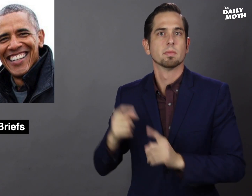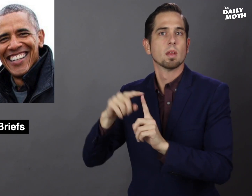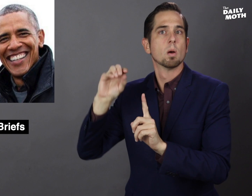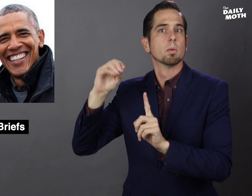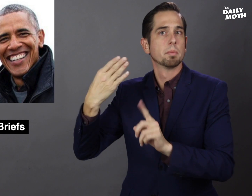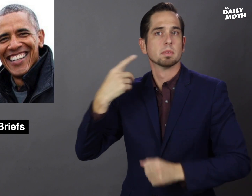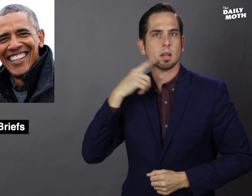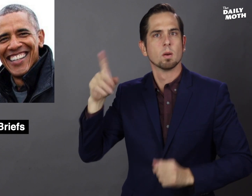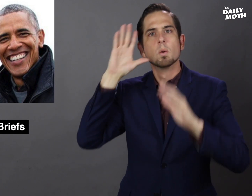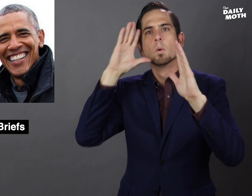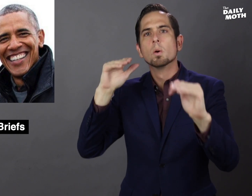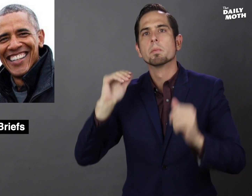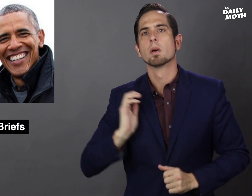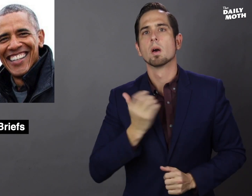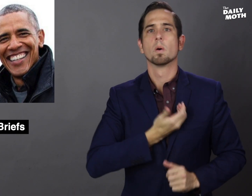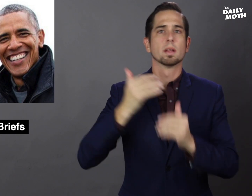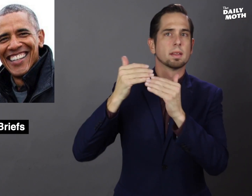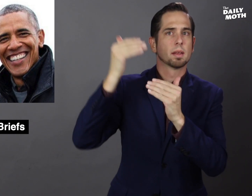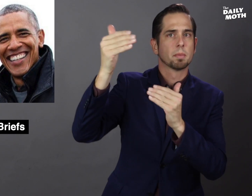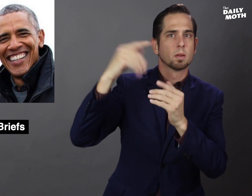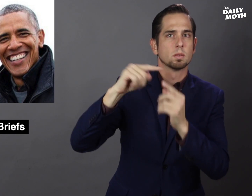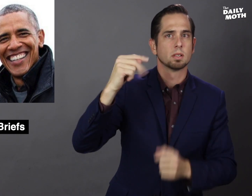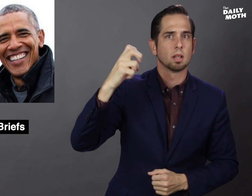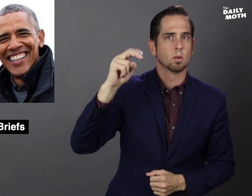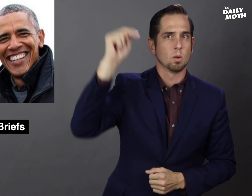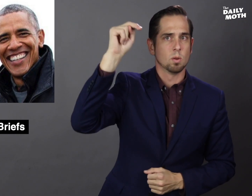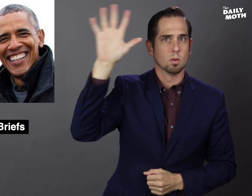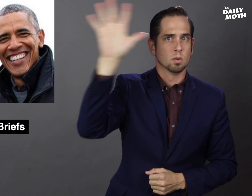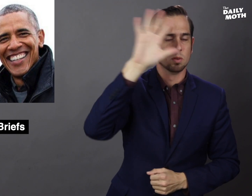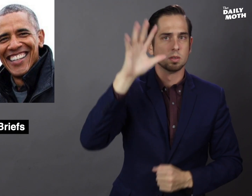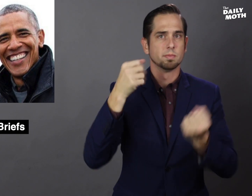Obama said he hopes our neighbors to the north